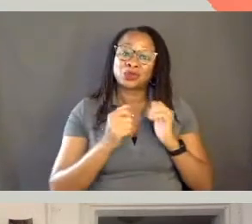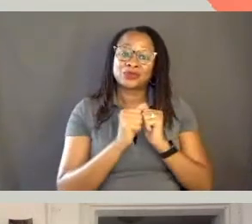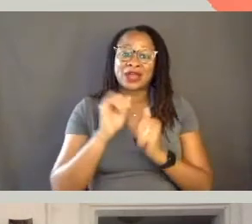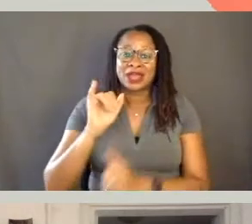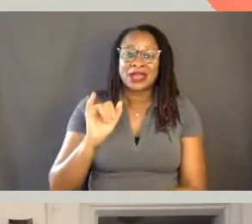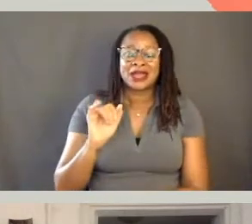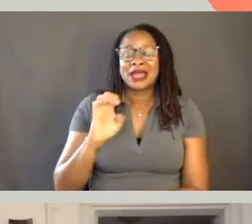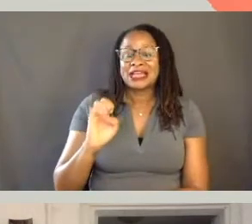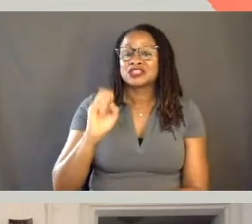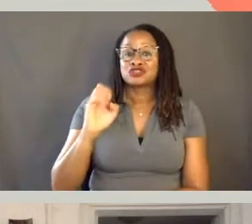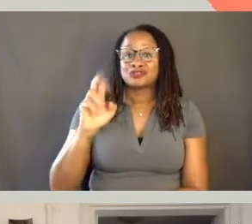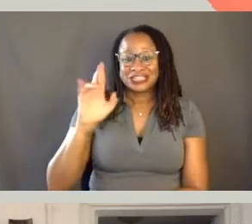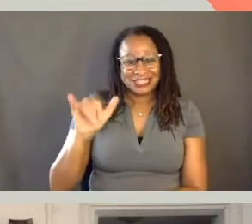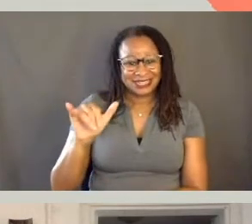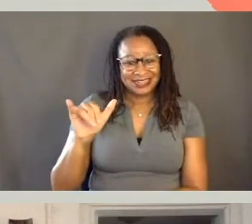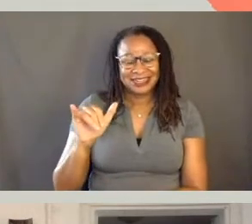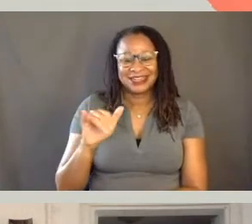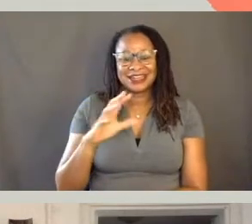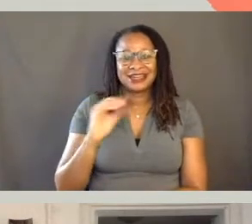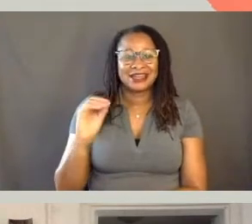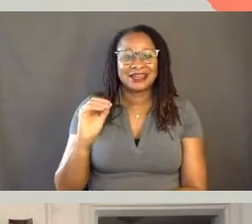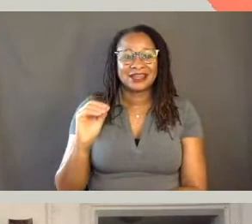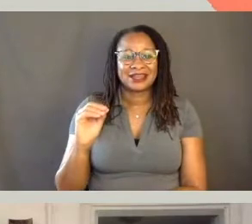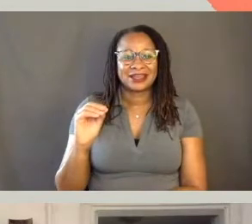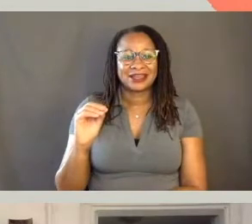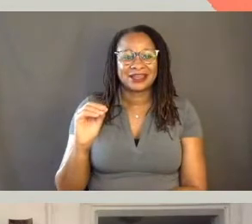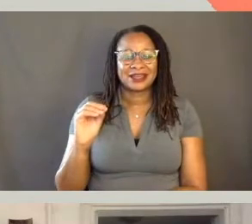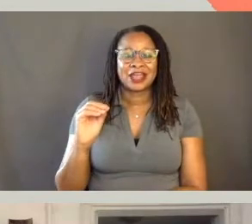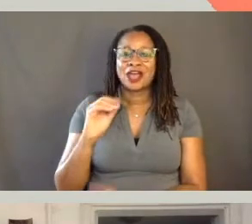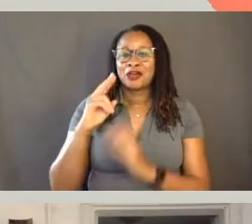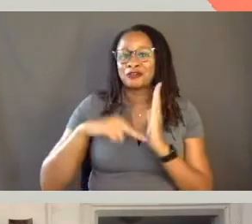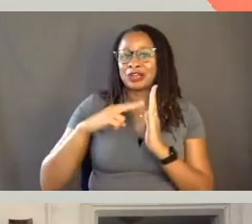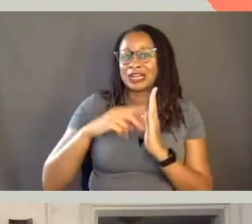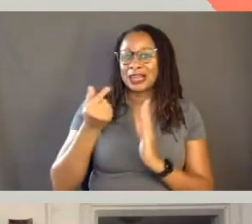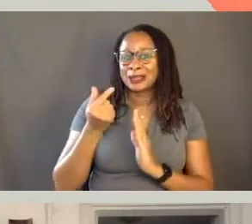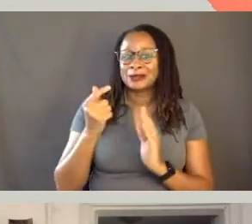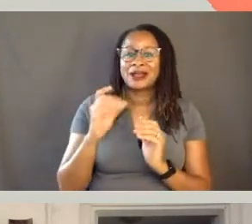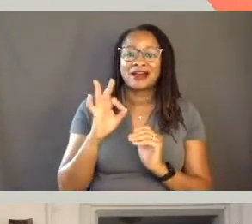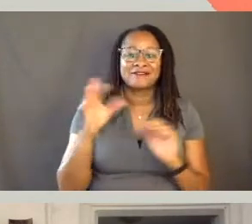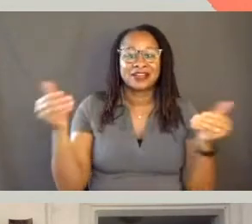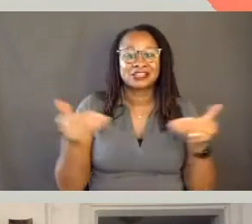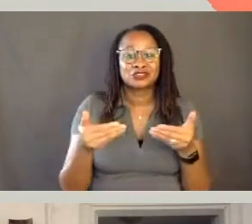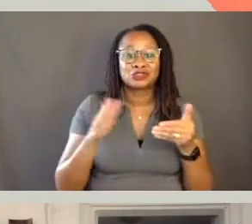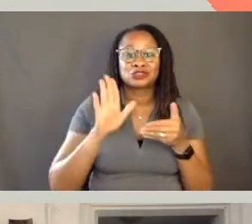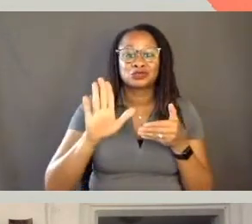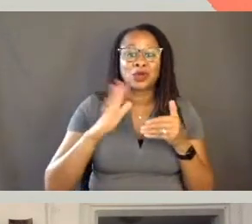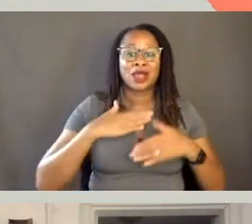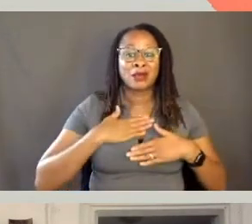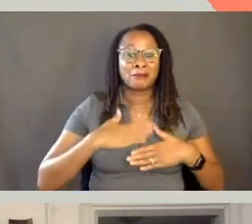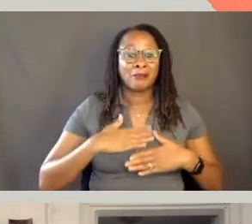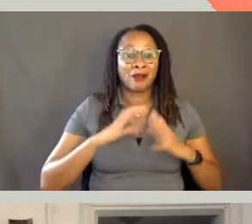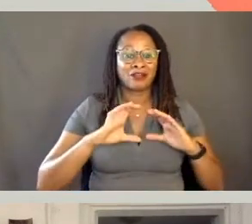and I'll begin with, reading a little bit, introducing your body of work first.